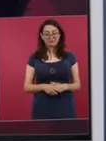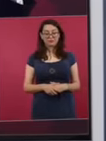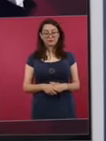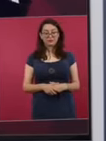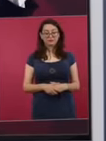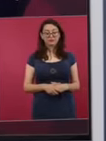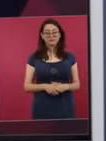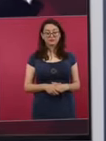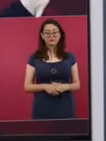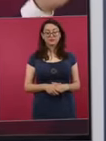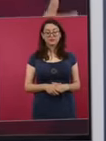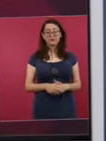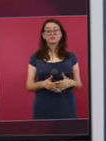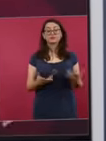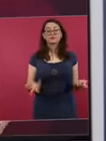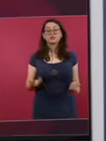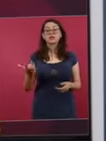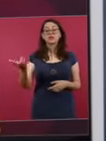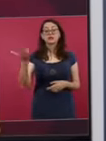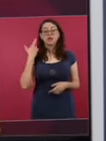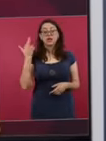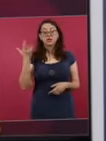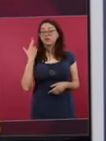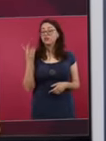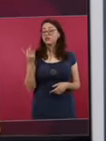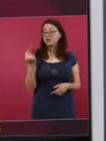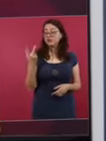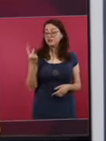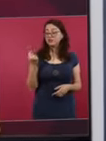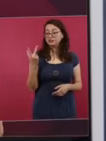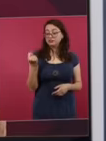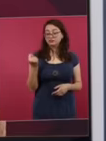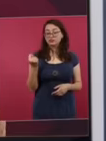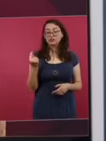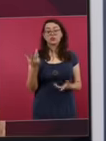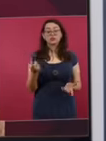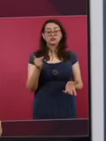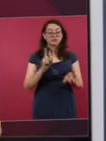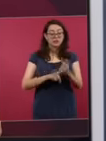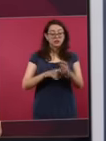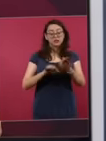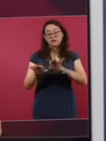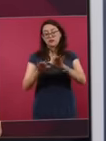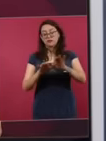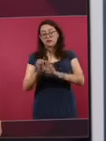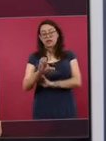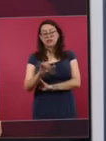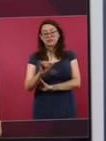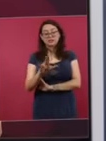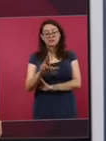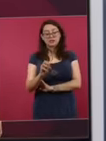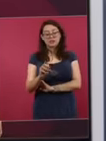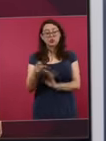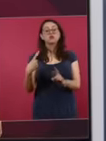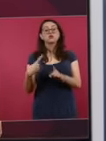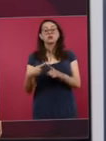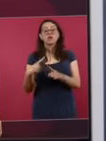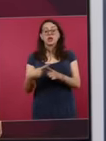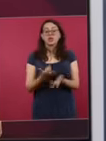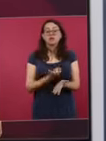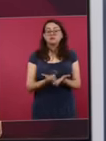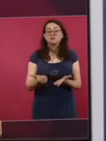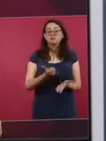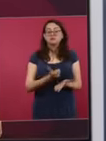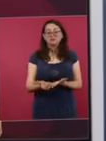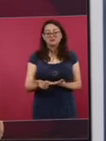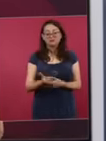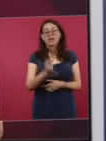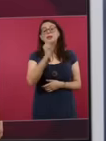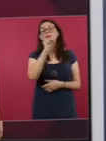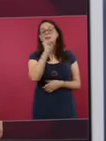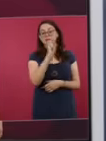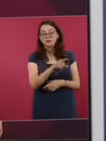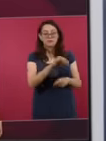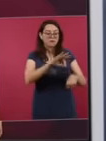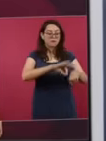Ciro Gómez Leiva's television radio programs drug sellers